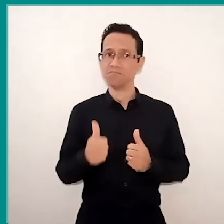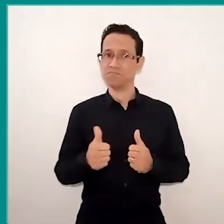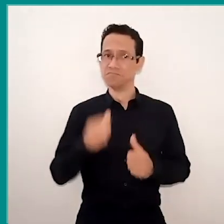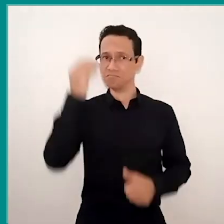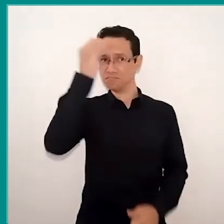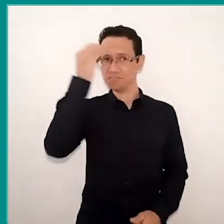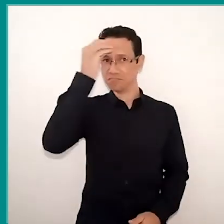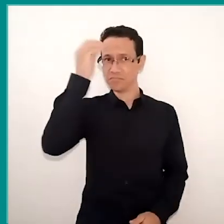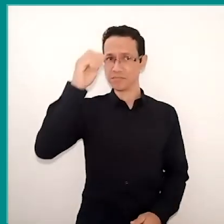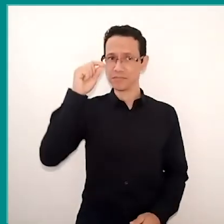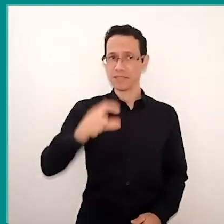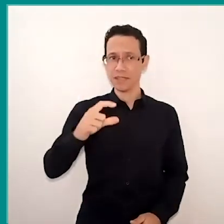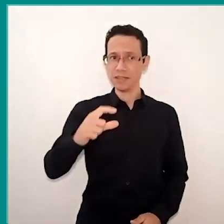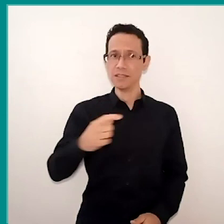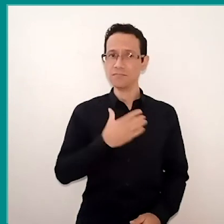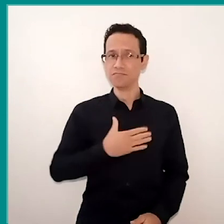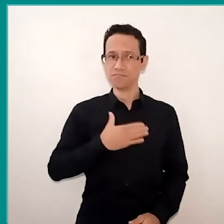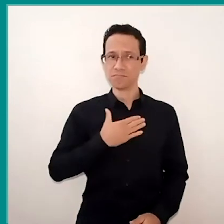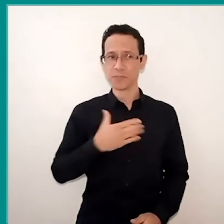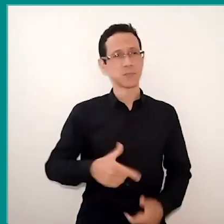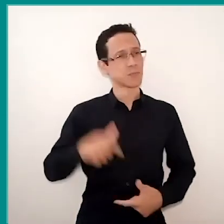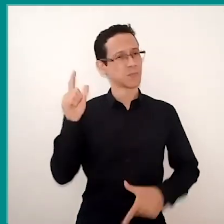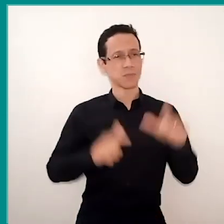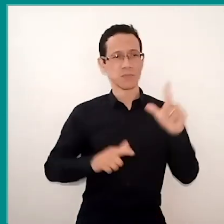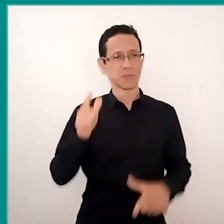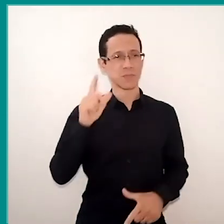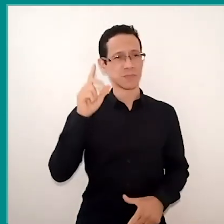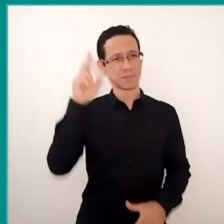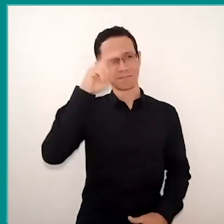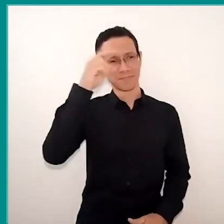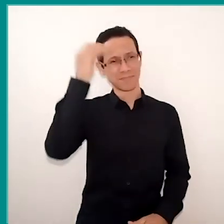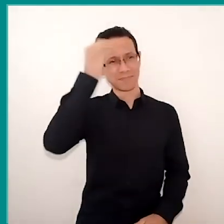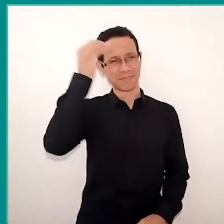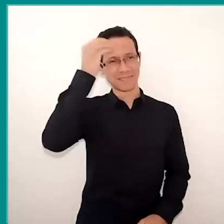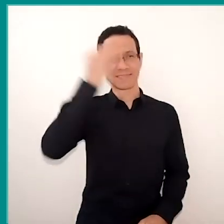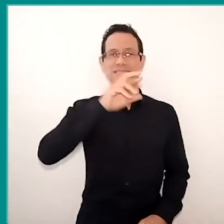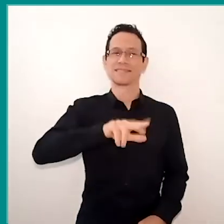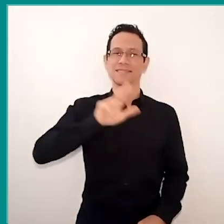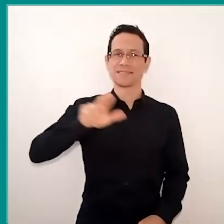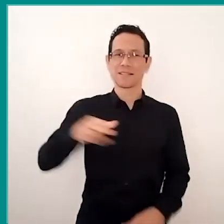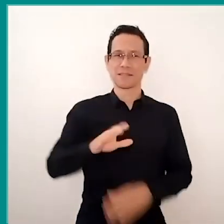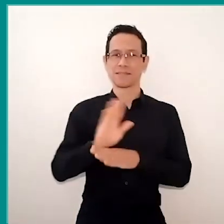Another experience, finally, we have a lot of experiences, but it was really cool to see the videos was the time capsule issue,